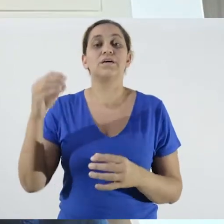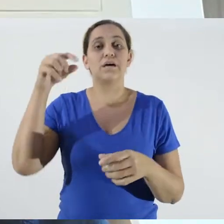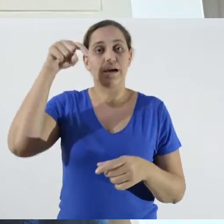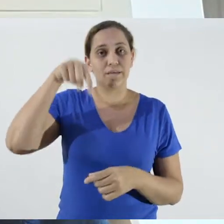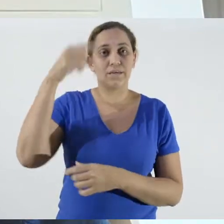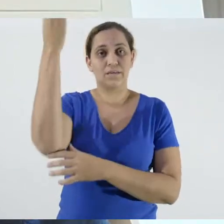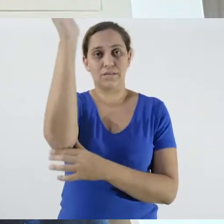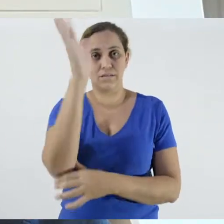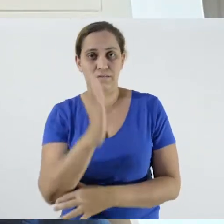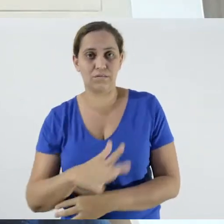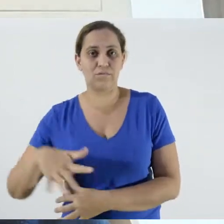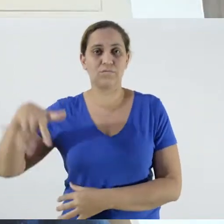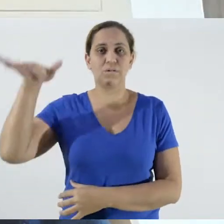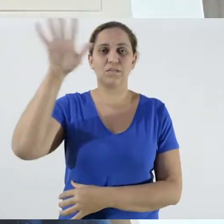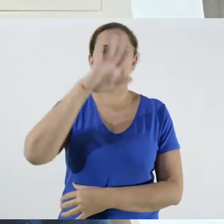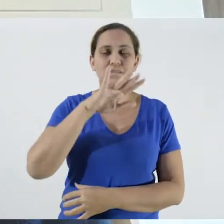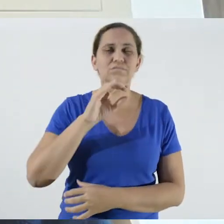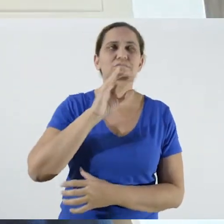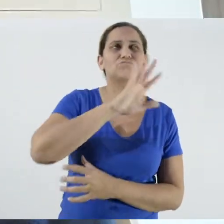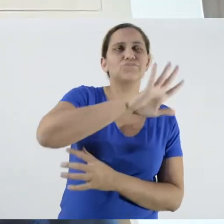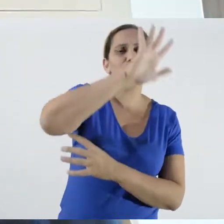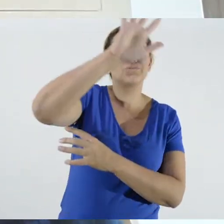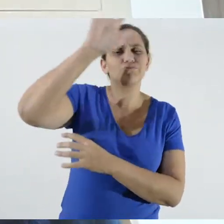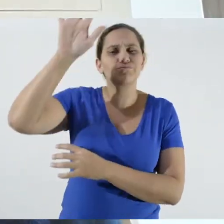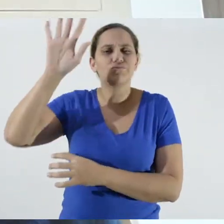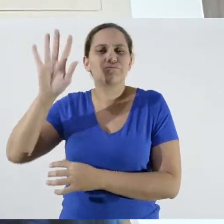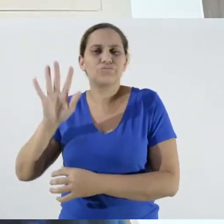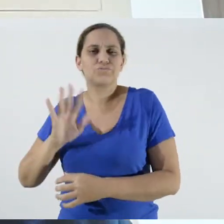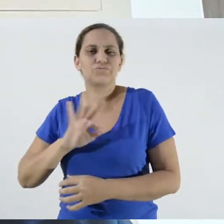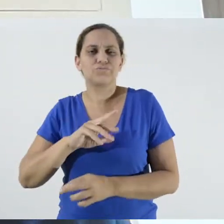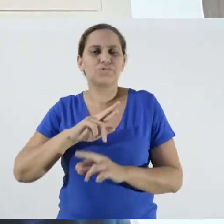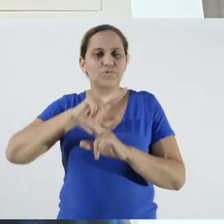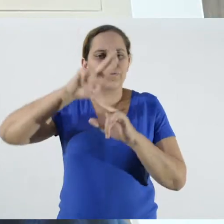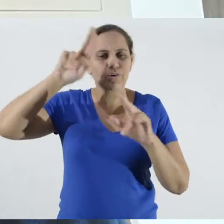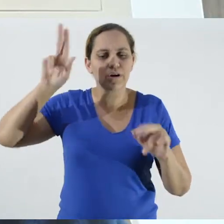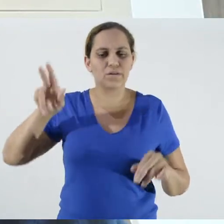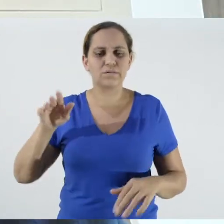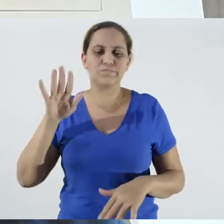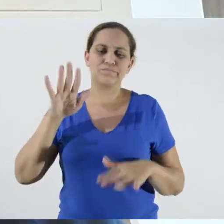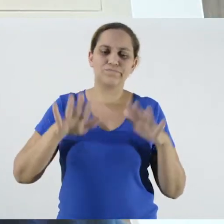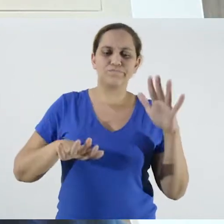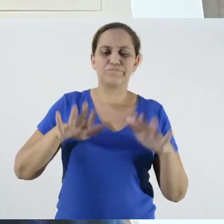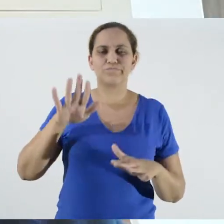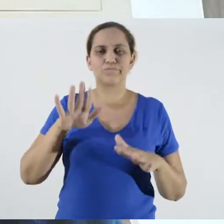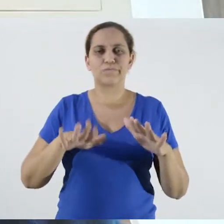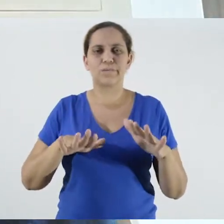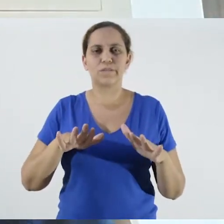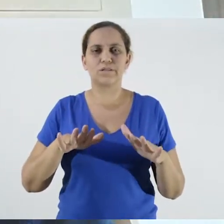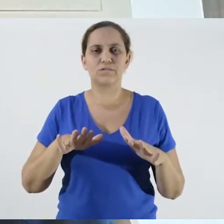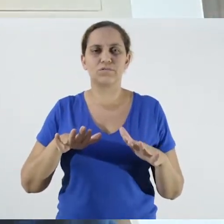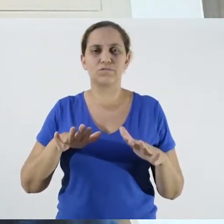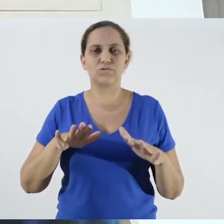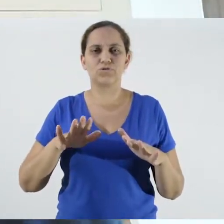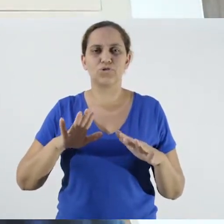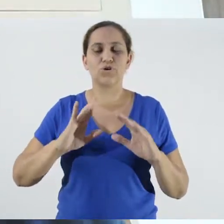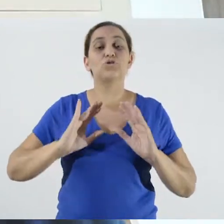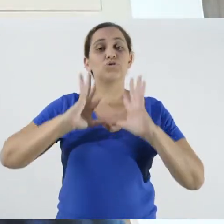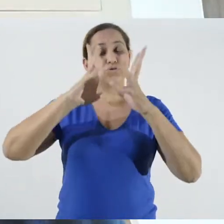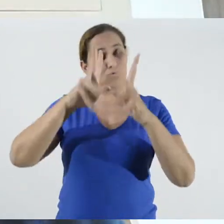in the sense of being well distributed in 77% of territories. There are states that